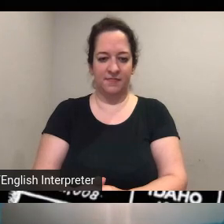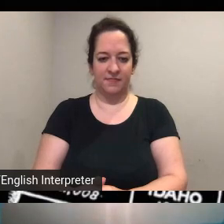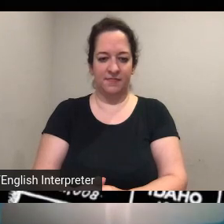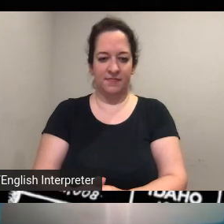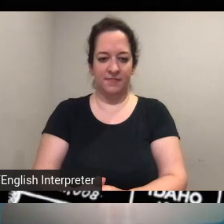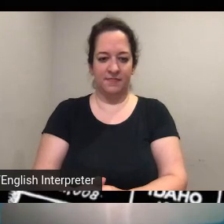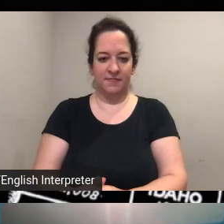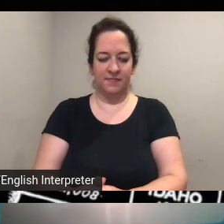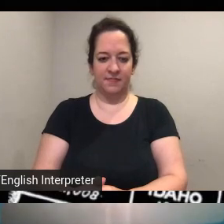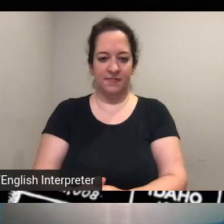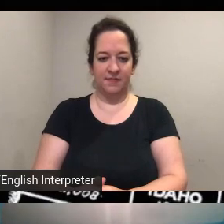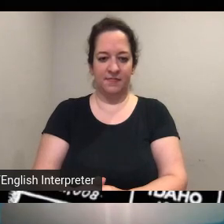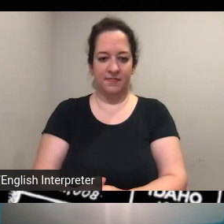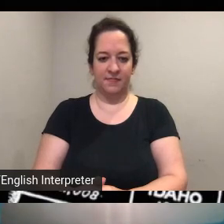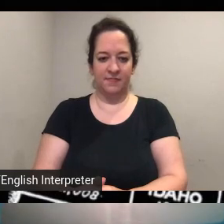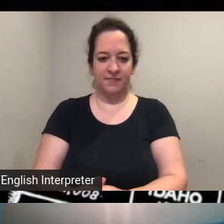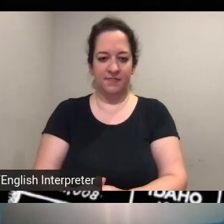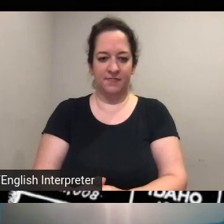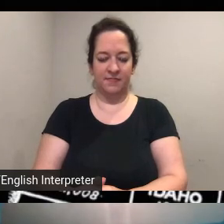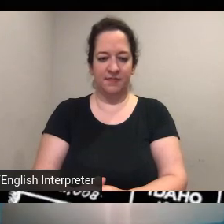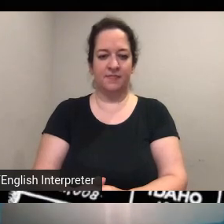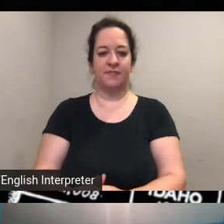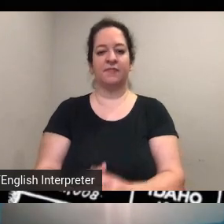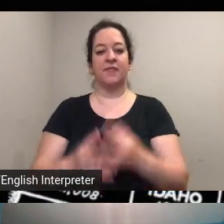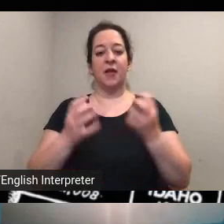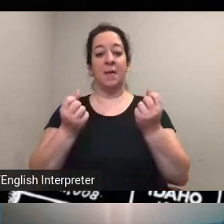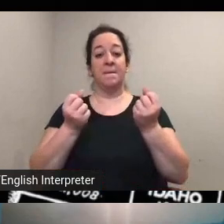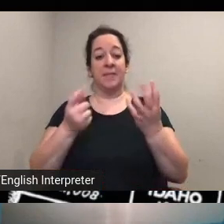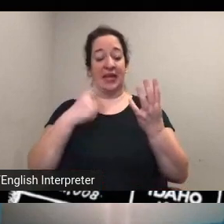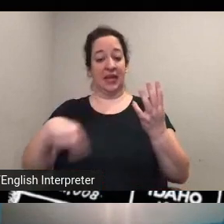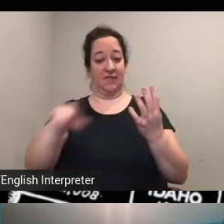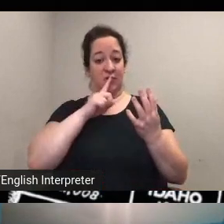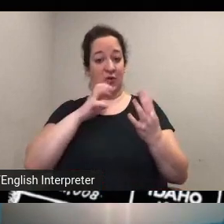many of you are educators um how are you planning to use